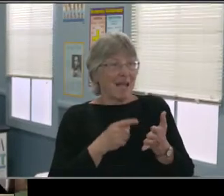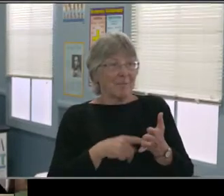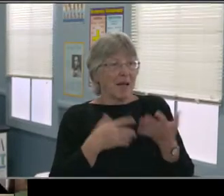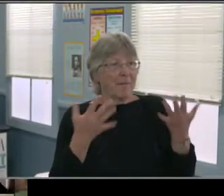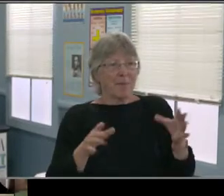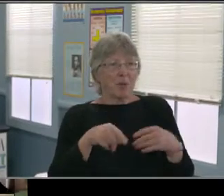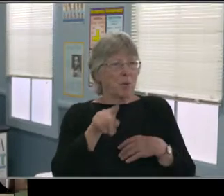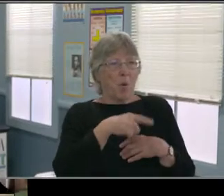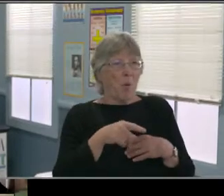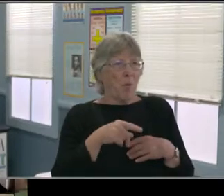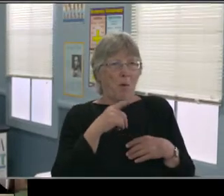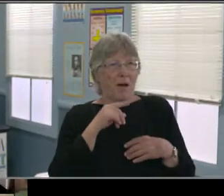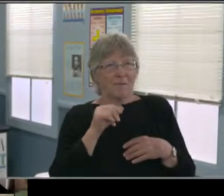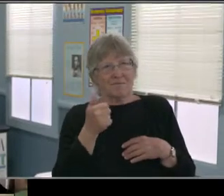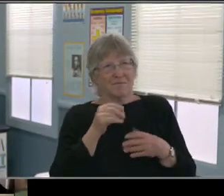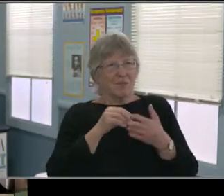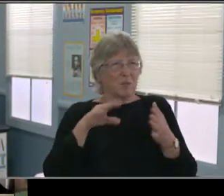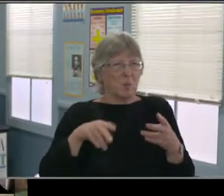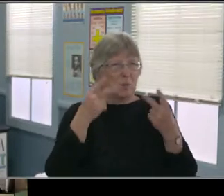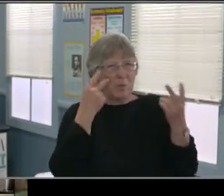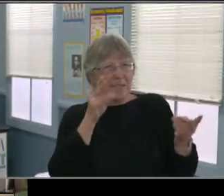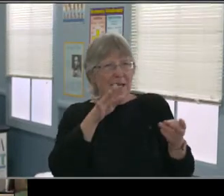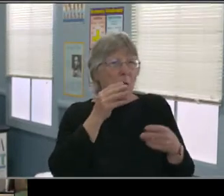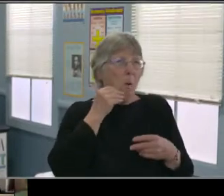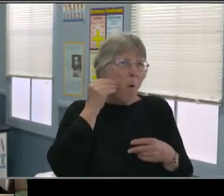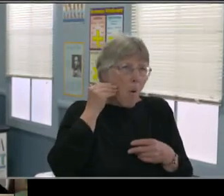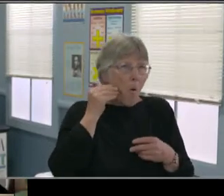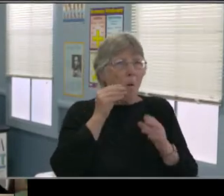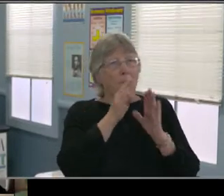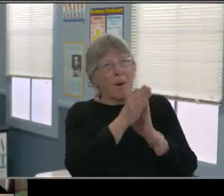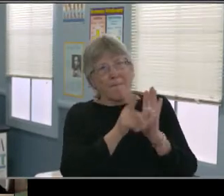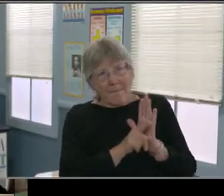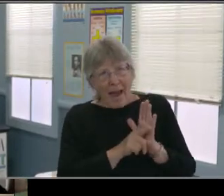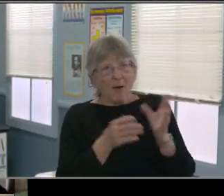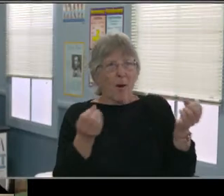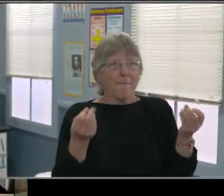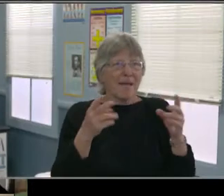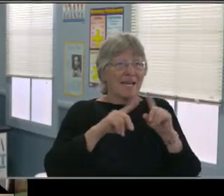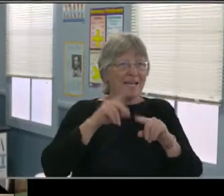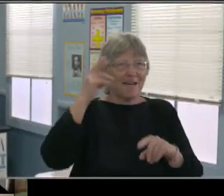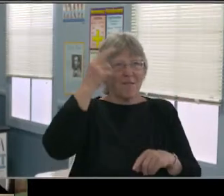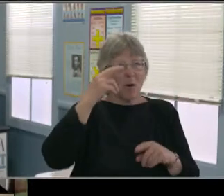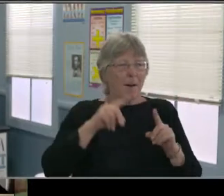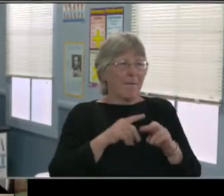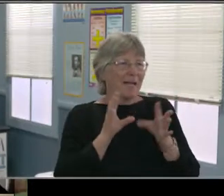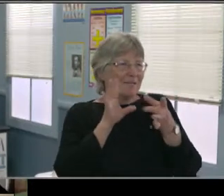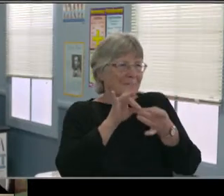are not conducive to learning. There are logging on at parks